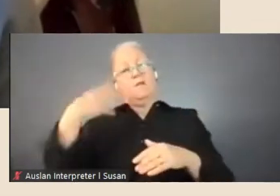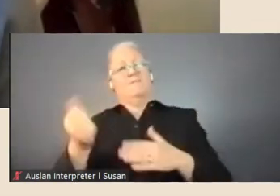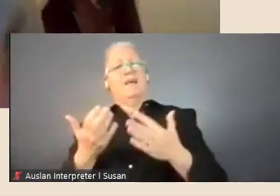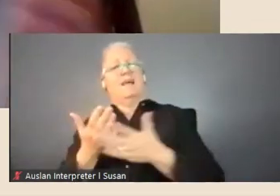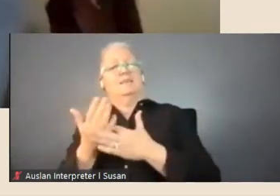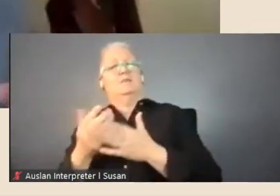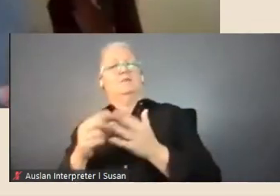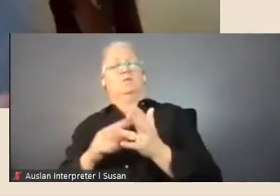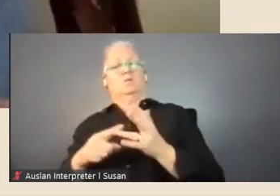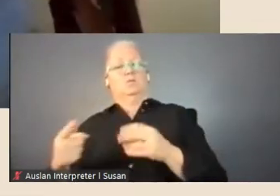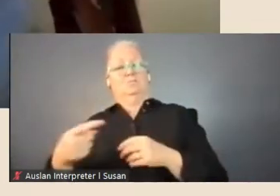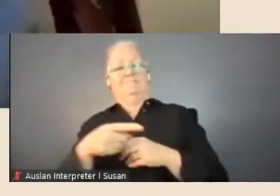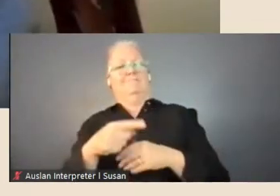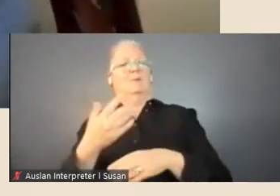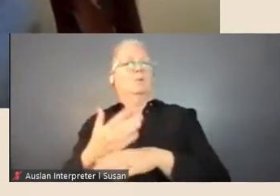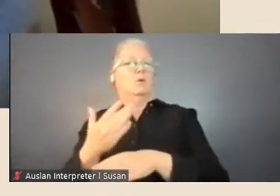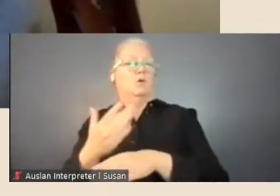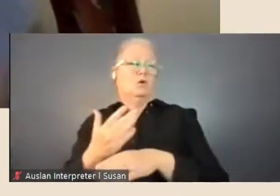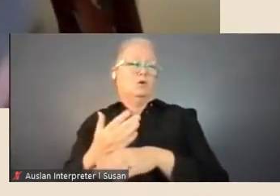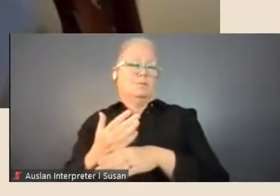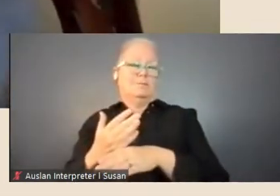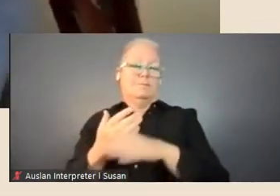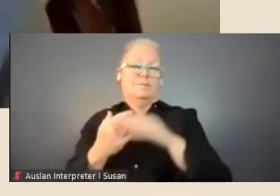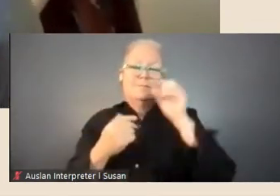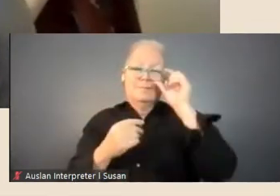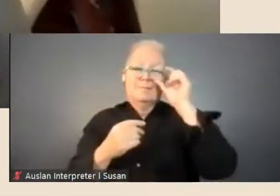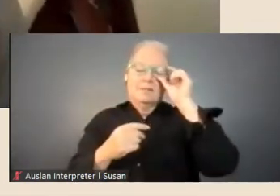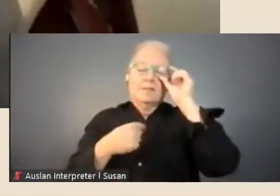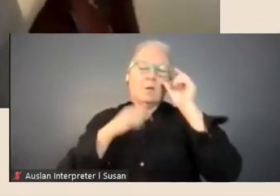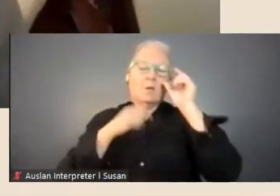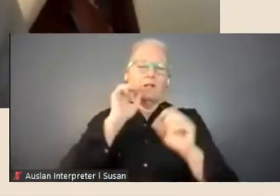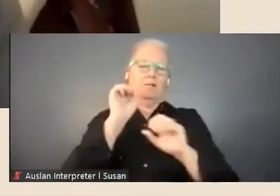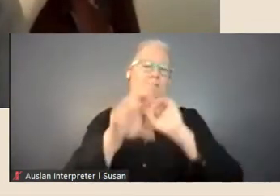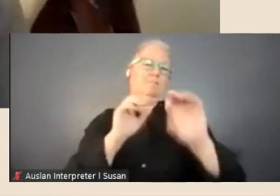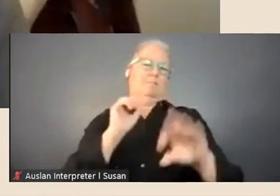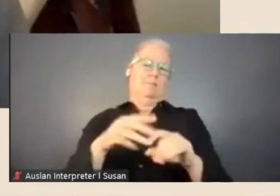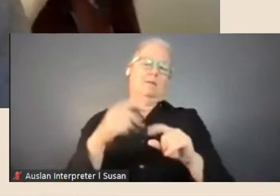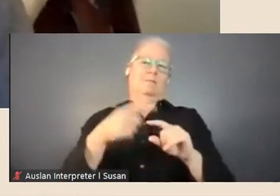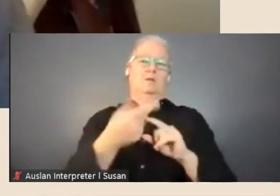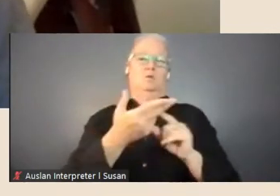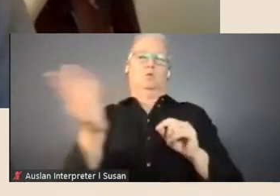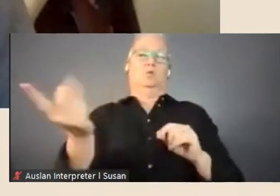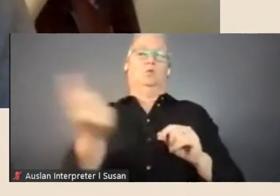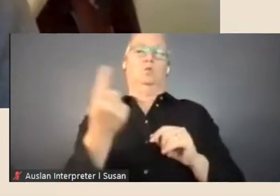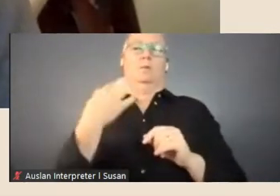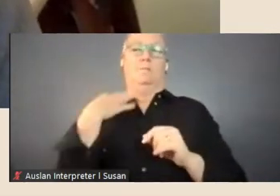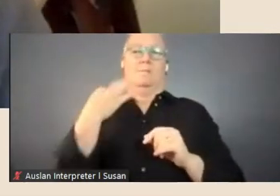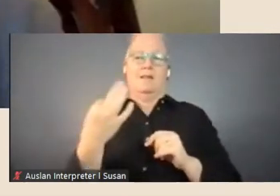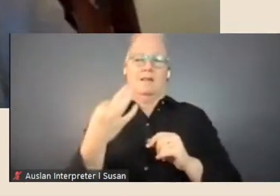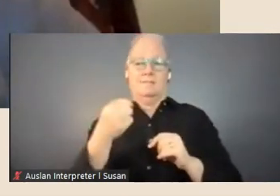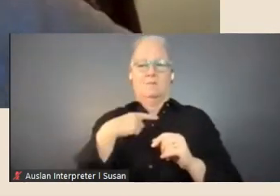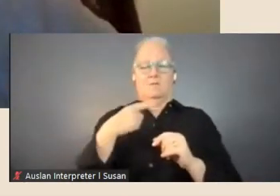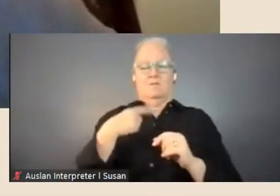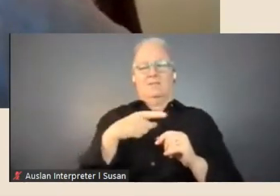So I'll put together some information about that for everyone and for all applicants because it can be a little bit complex.